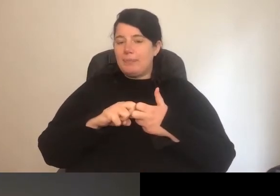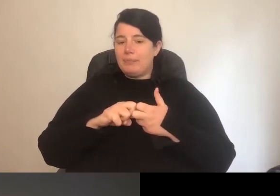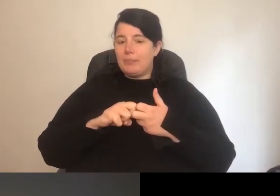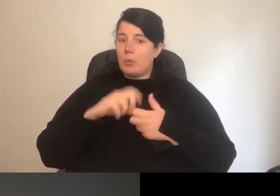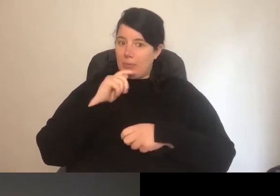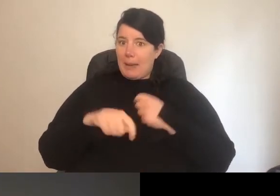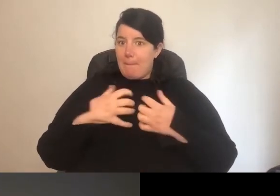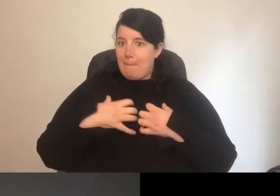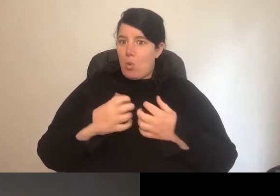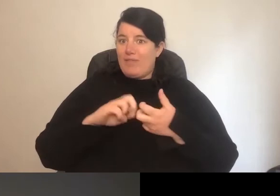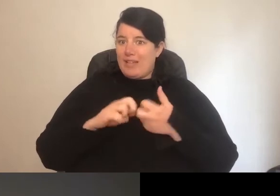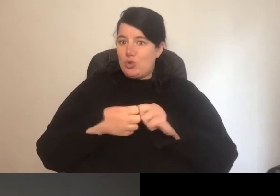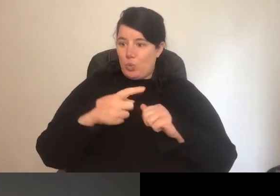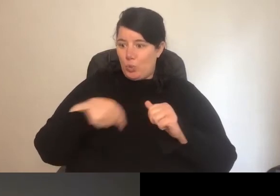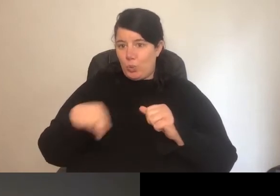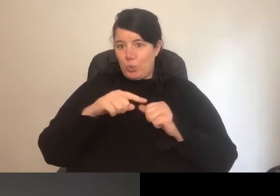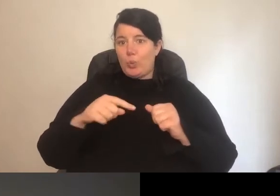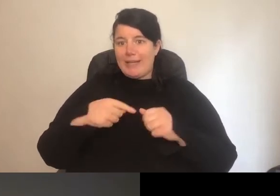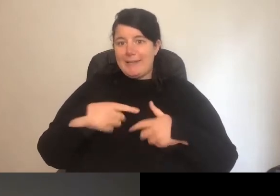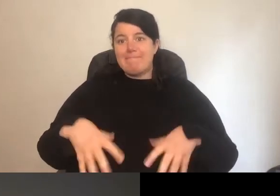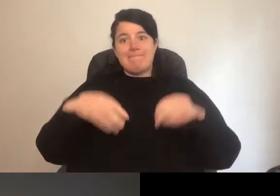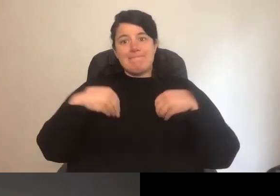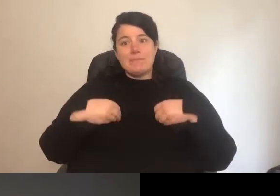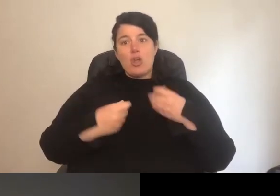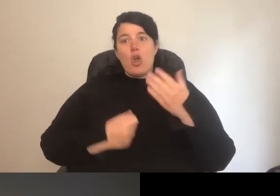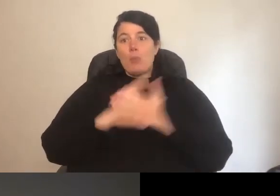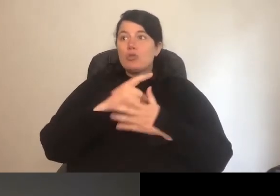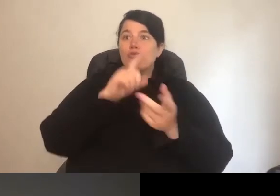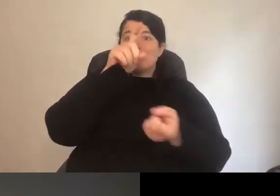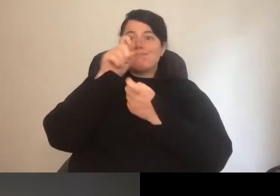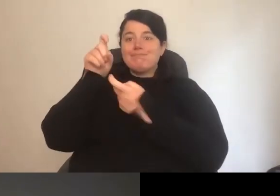an issue as more of us do take up the opportunity of recruiting from a broader field.